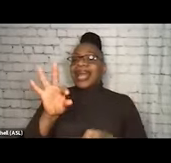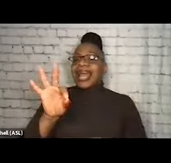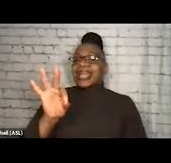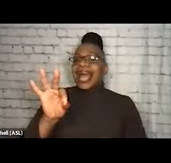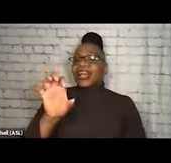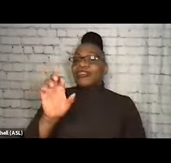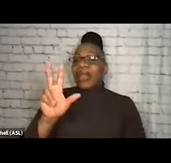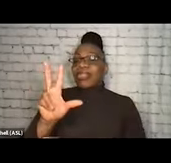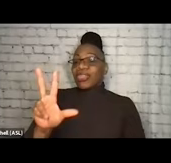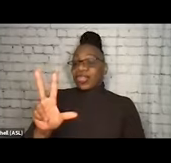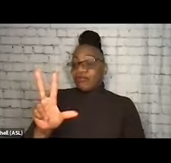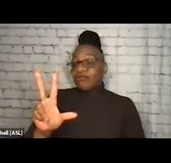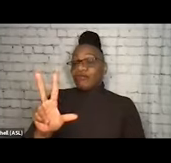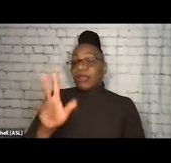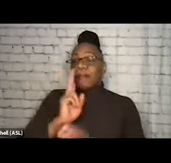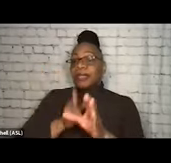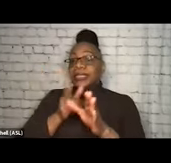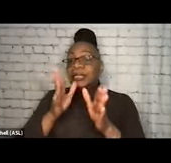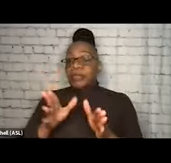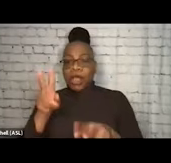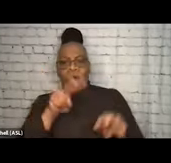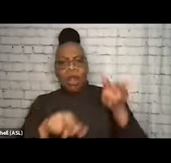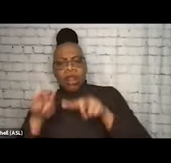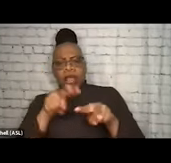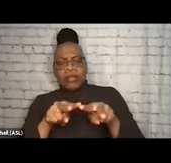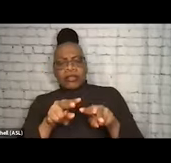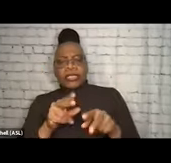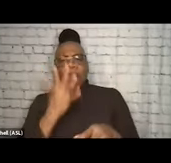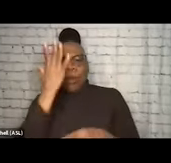at main reasons for smoking rather than injecting. I have broken this table down